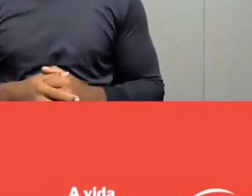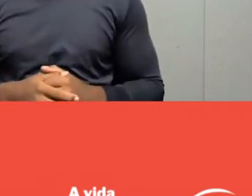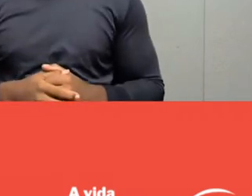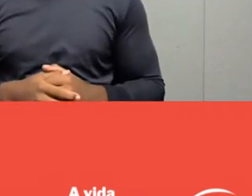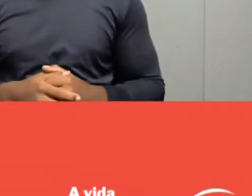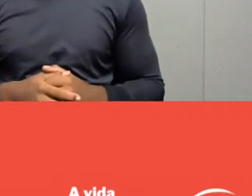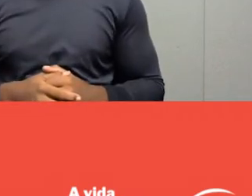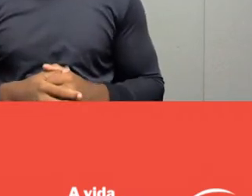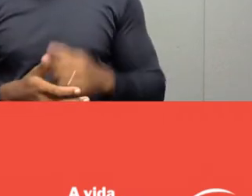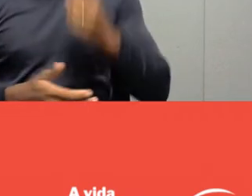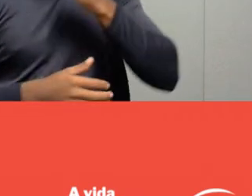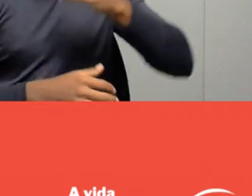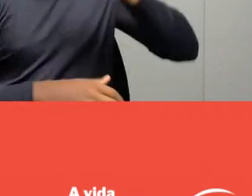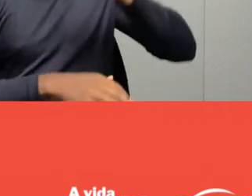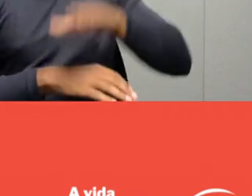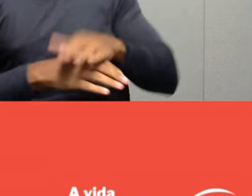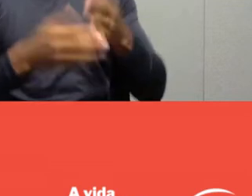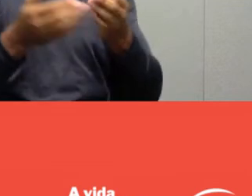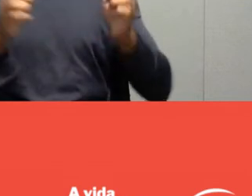Good afternoon, everyone.